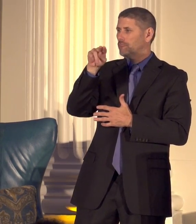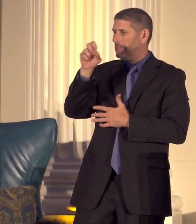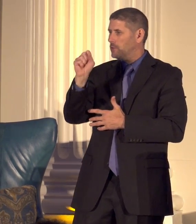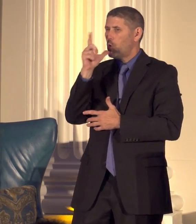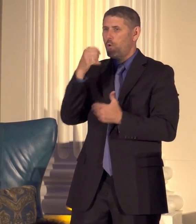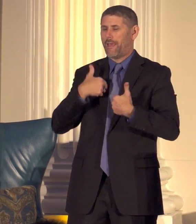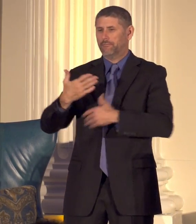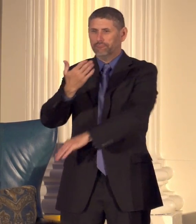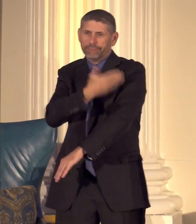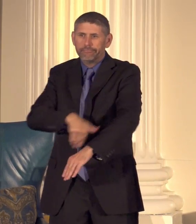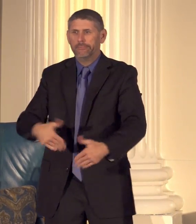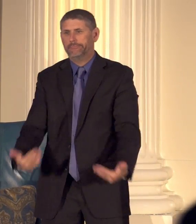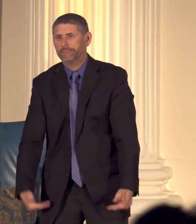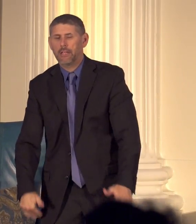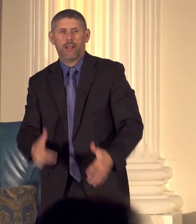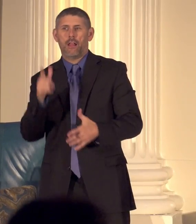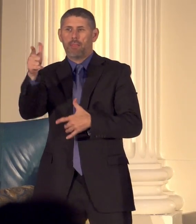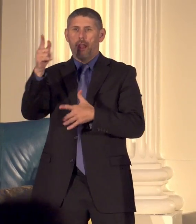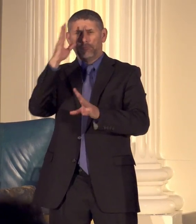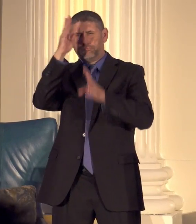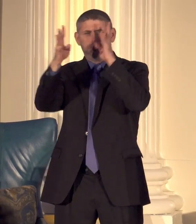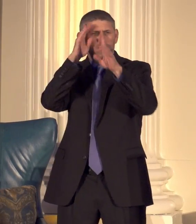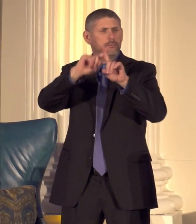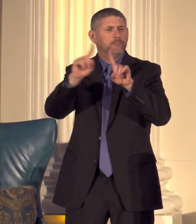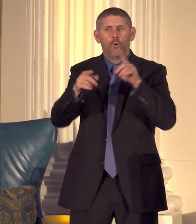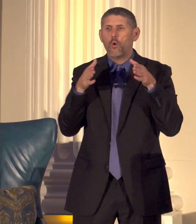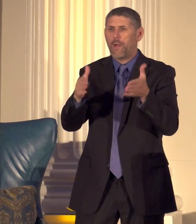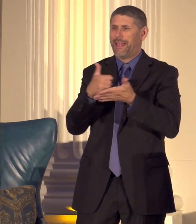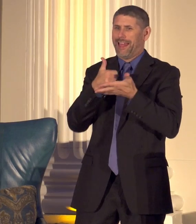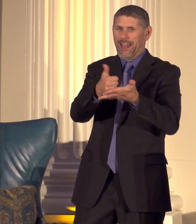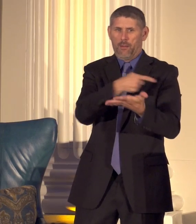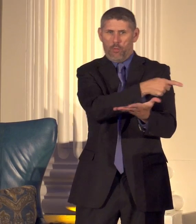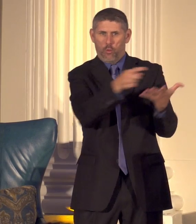with ways to help them to be able to cope better in life it's such a